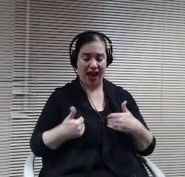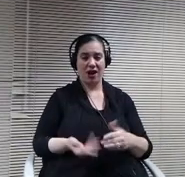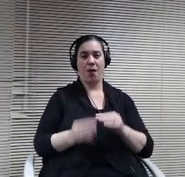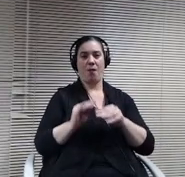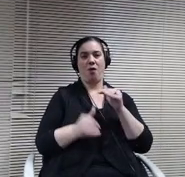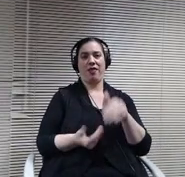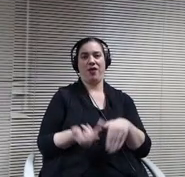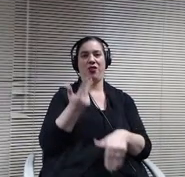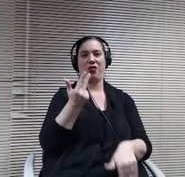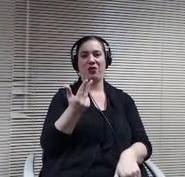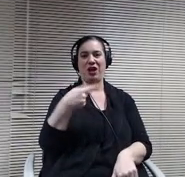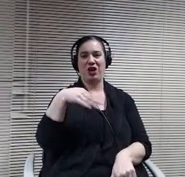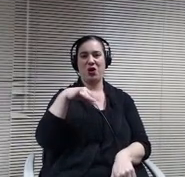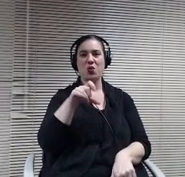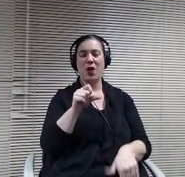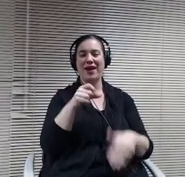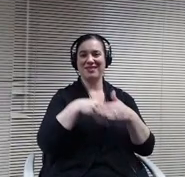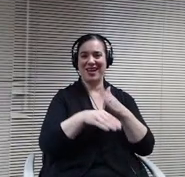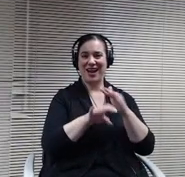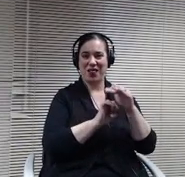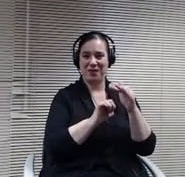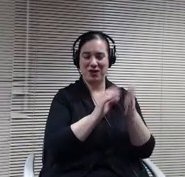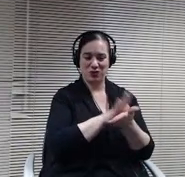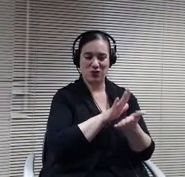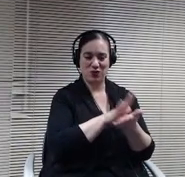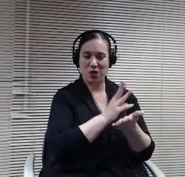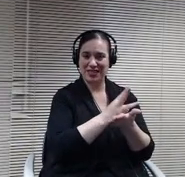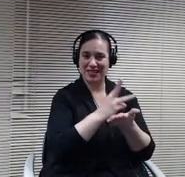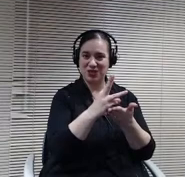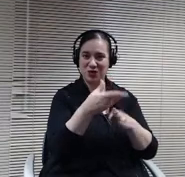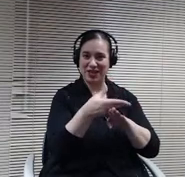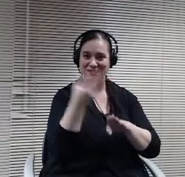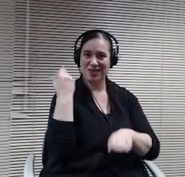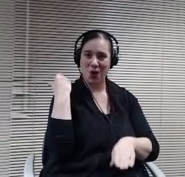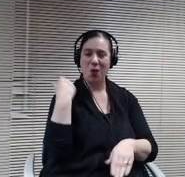our elementary schools six weeks ago, the rules are new and we